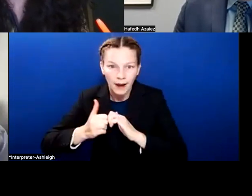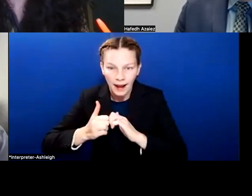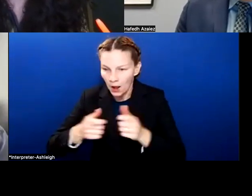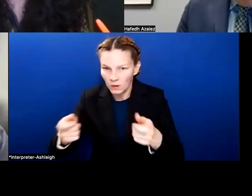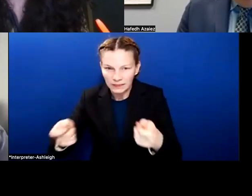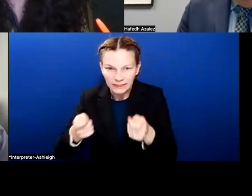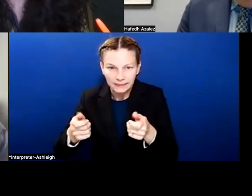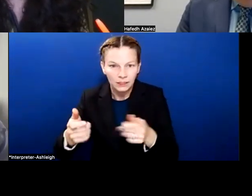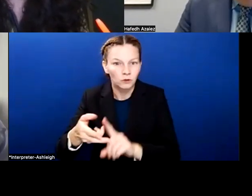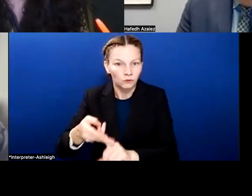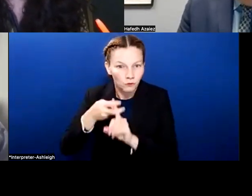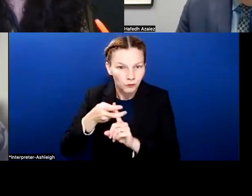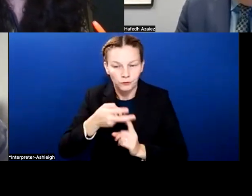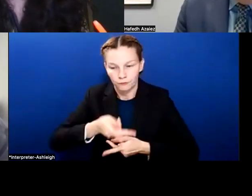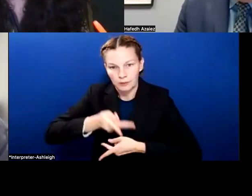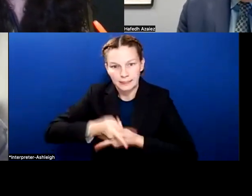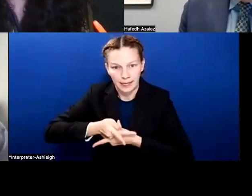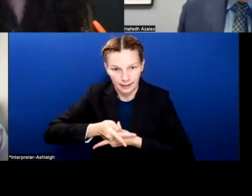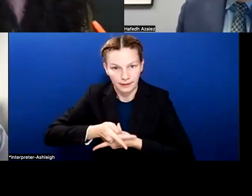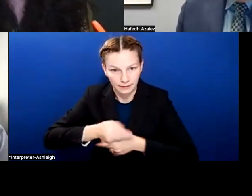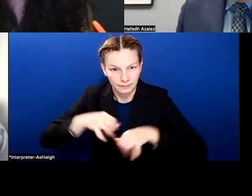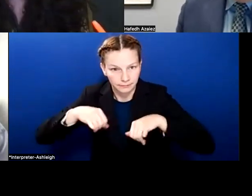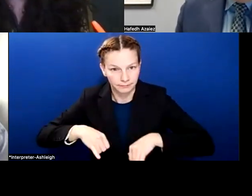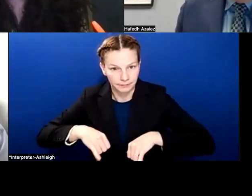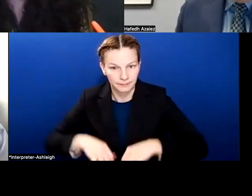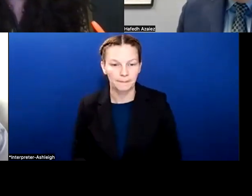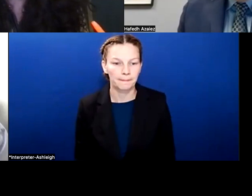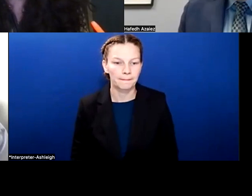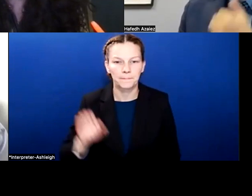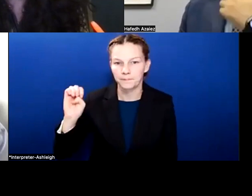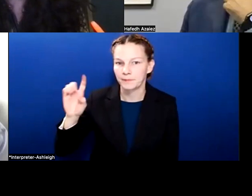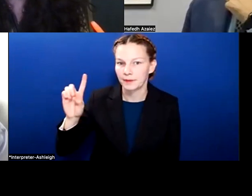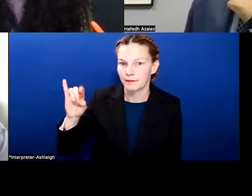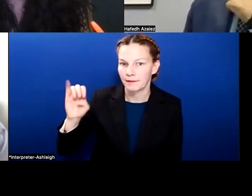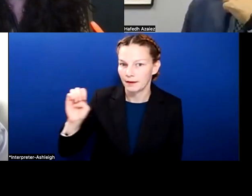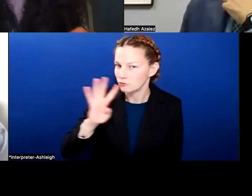Eddie. Yeah, so on top of that, we've created some different pipelines for employees